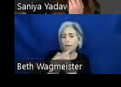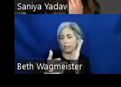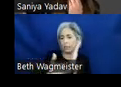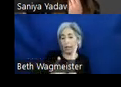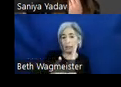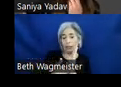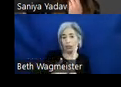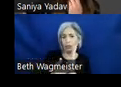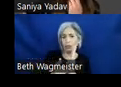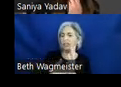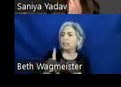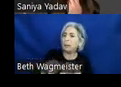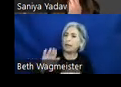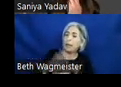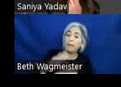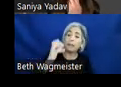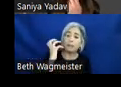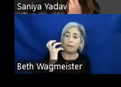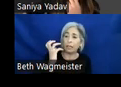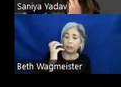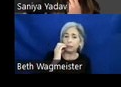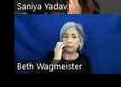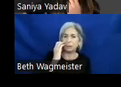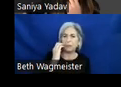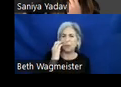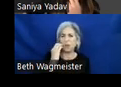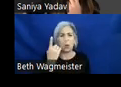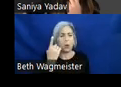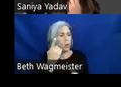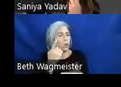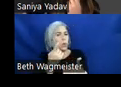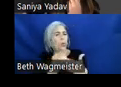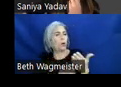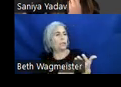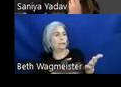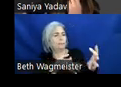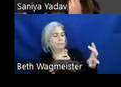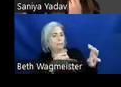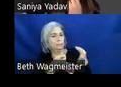on the type of device. What stood out for me here, he works at home and